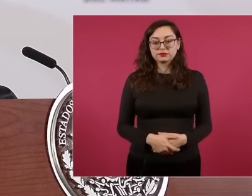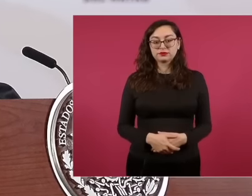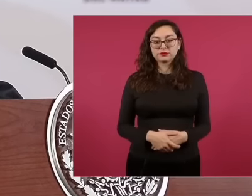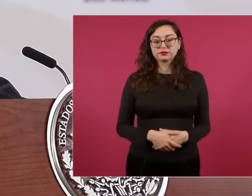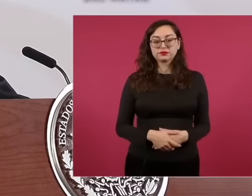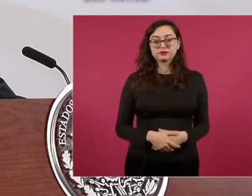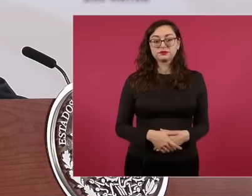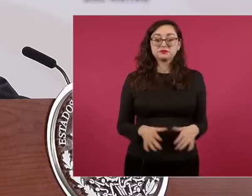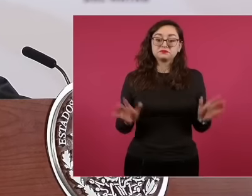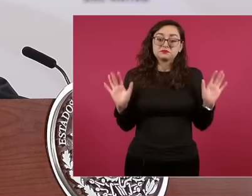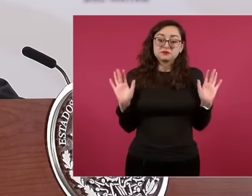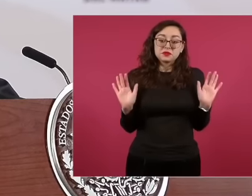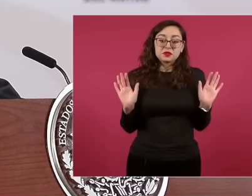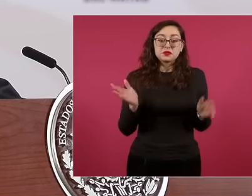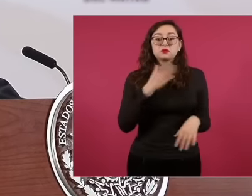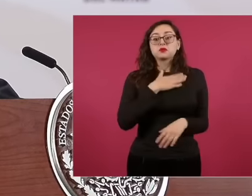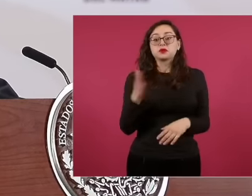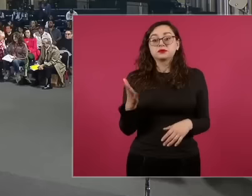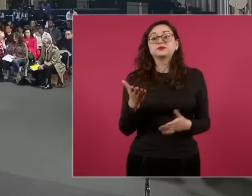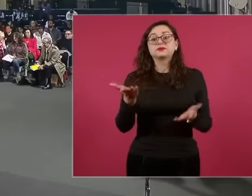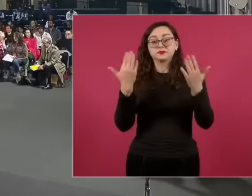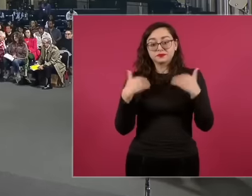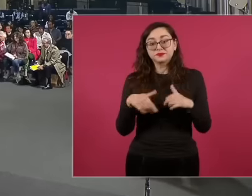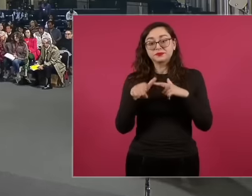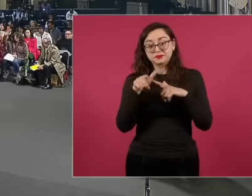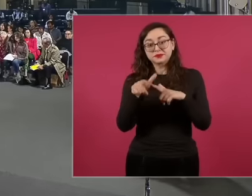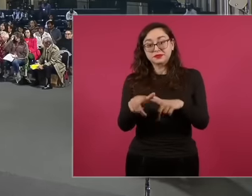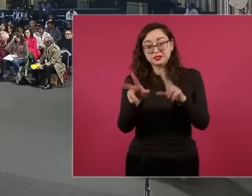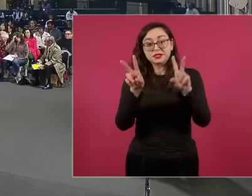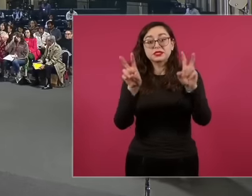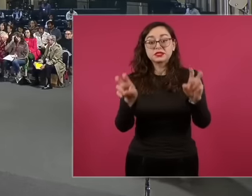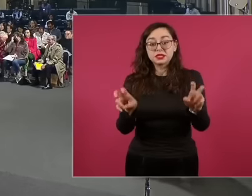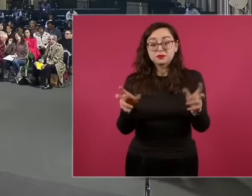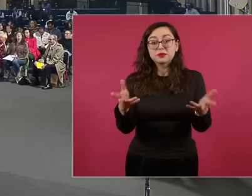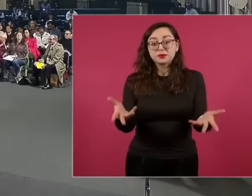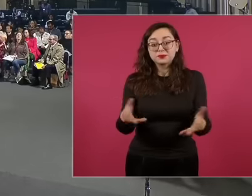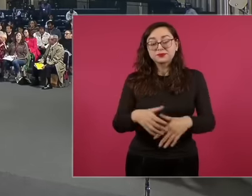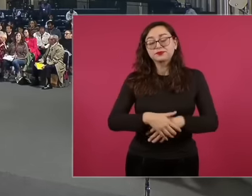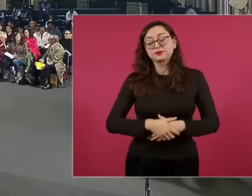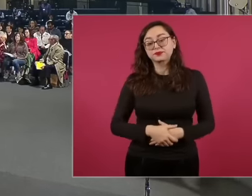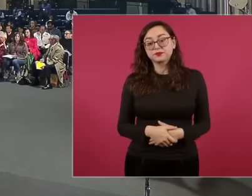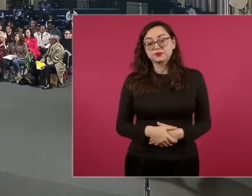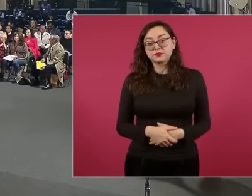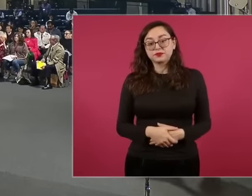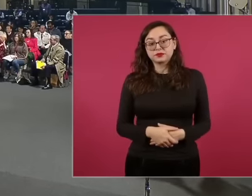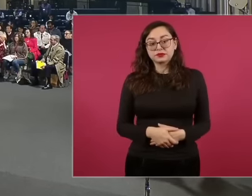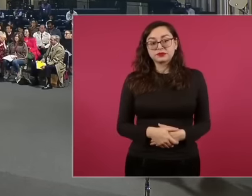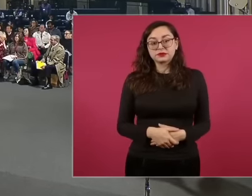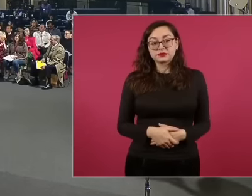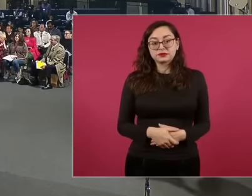But well, go ahead now reign with the Navy No more the example that this man gave, this man who